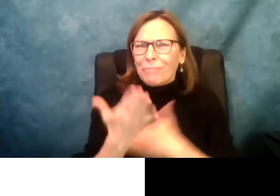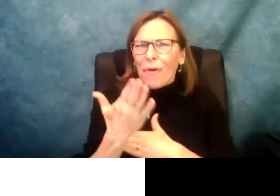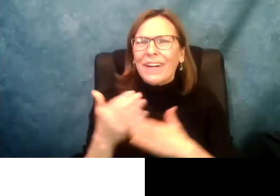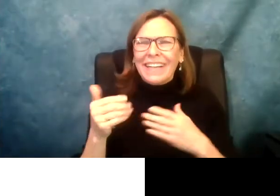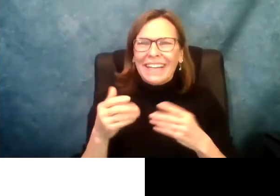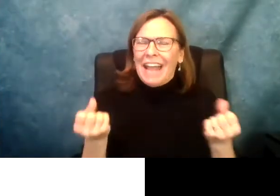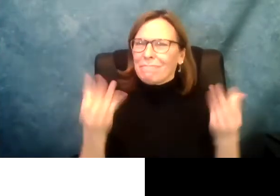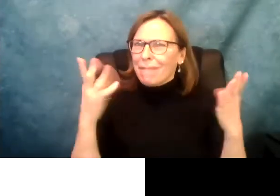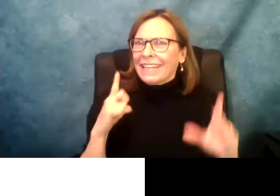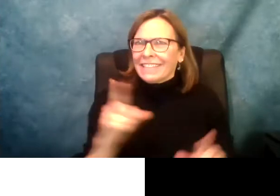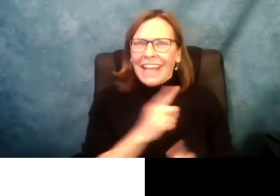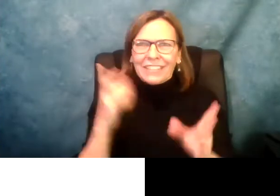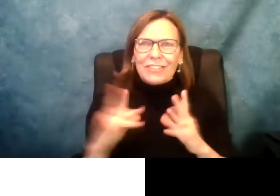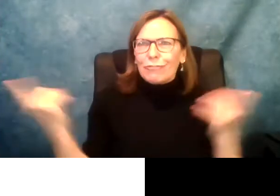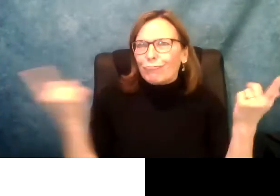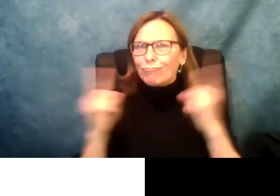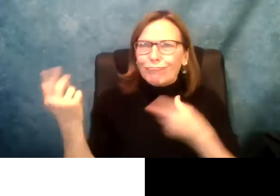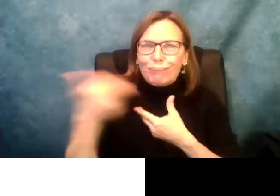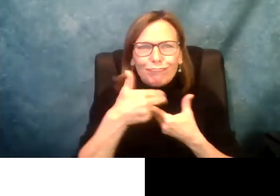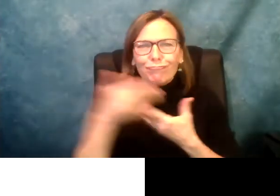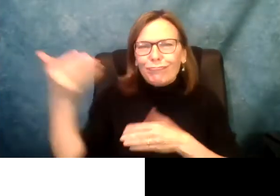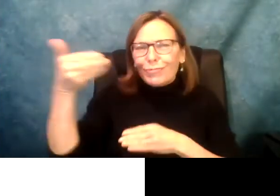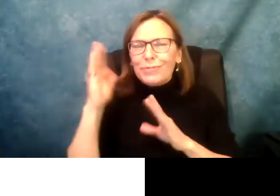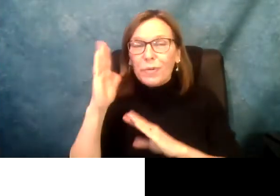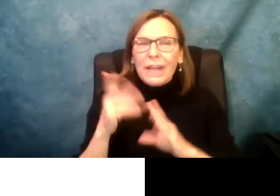NYAIL joint budget advocacy day. We have a lot to get